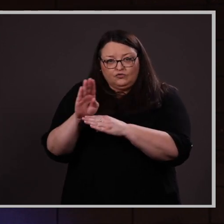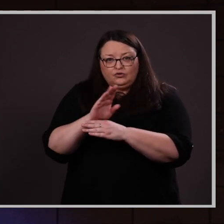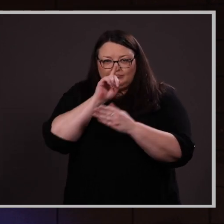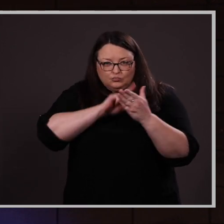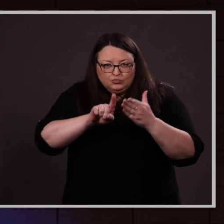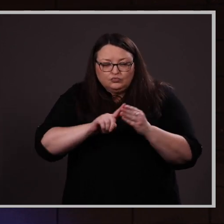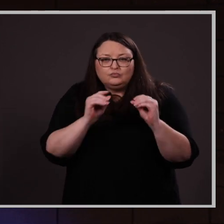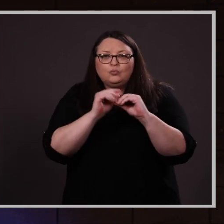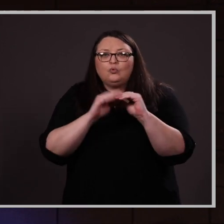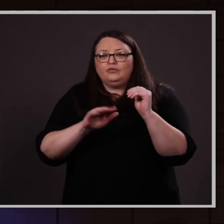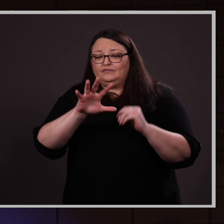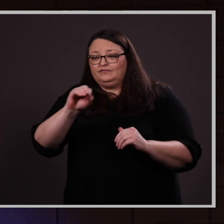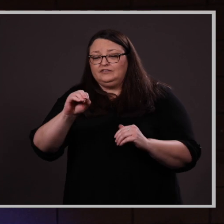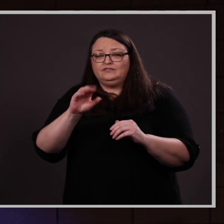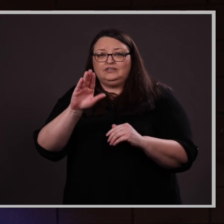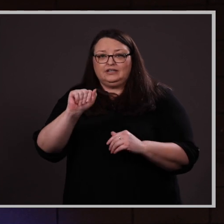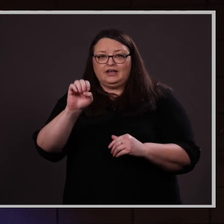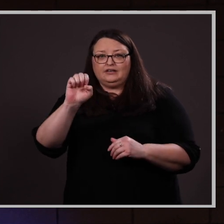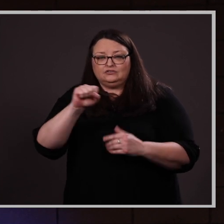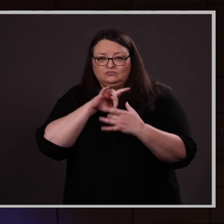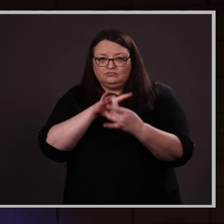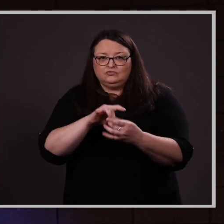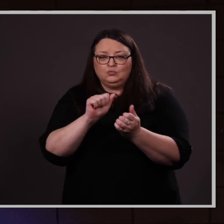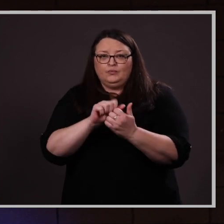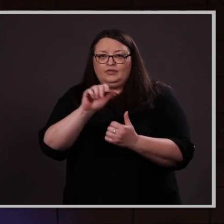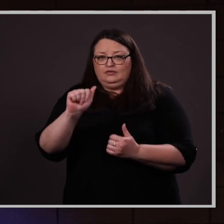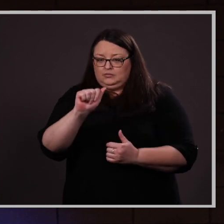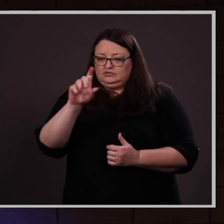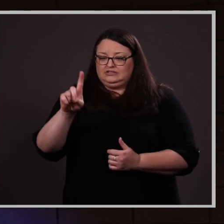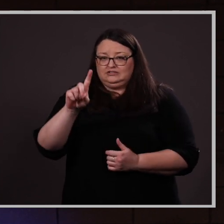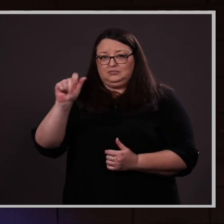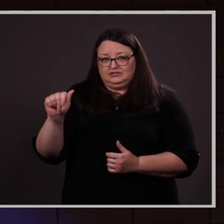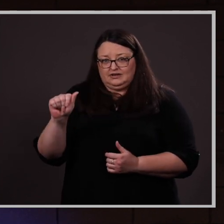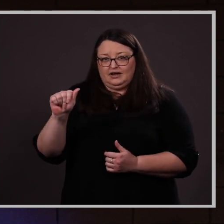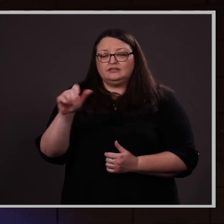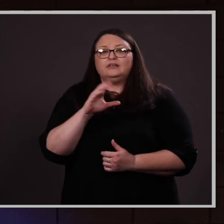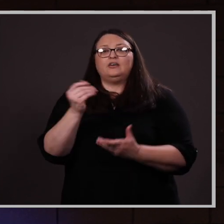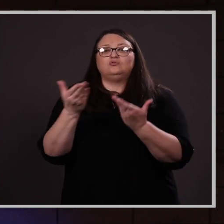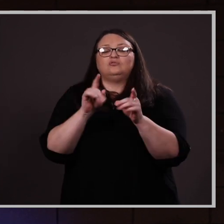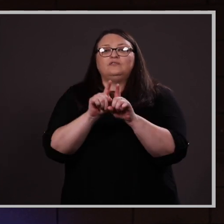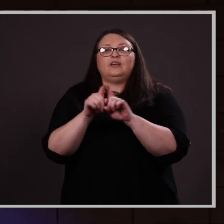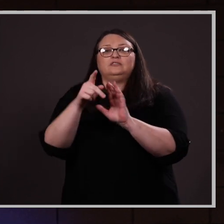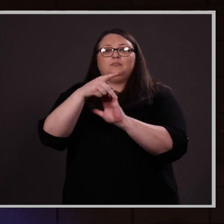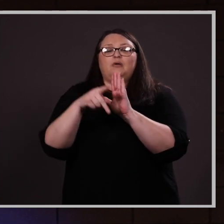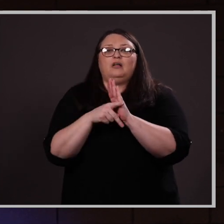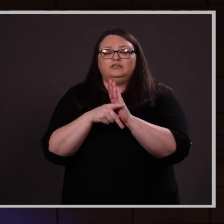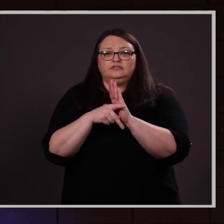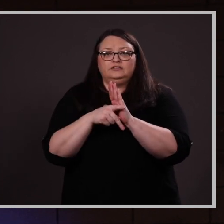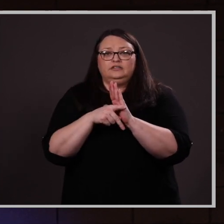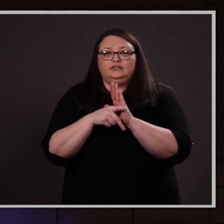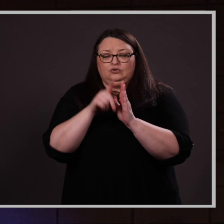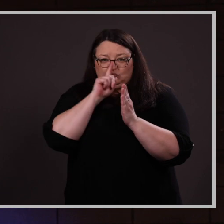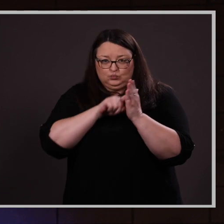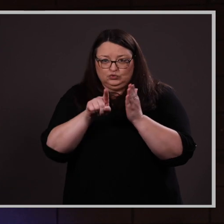over 50 cases related to the Americans with Disabilities Act and served as a policy research